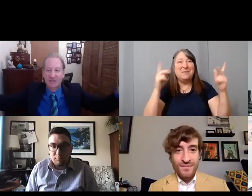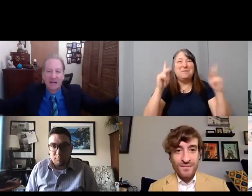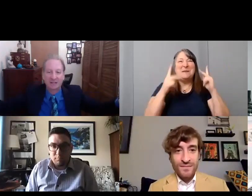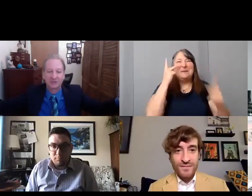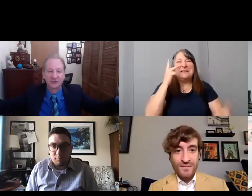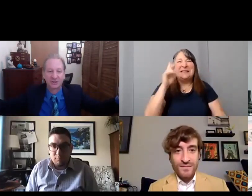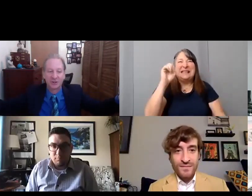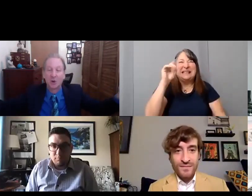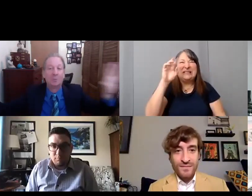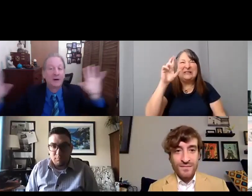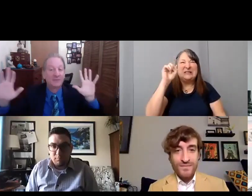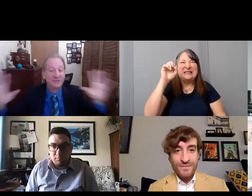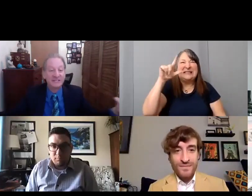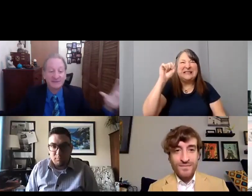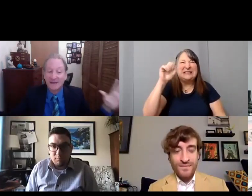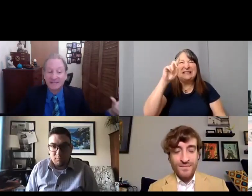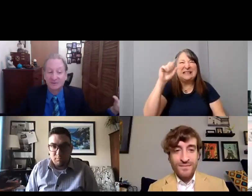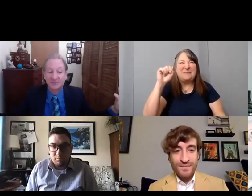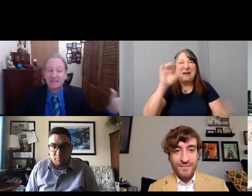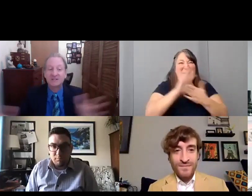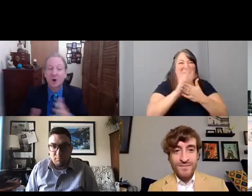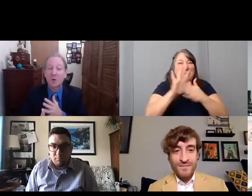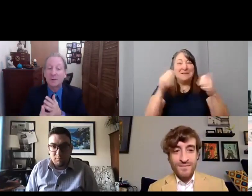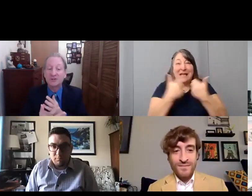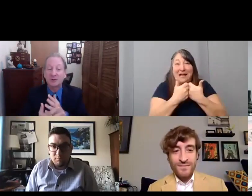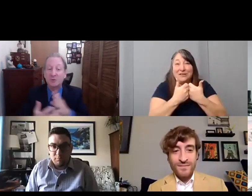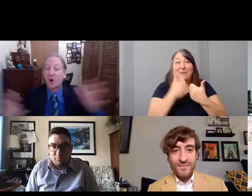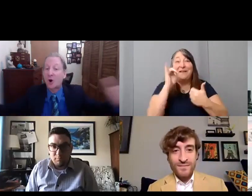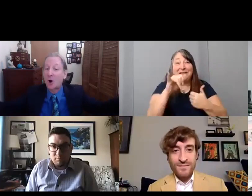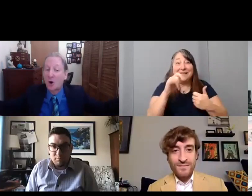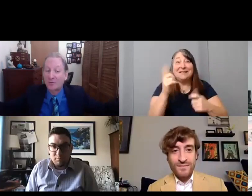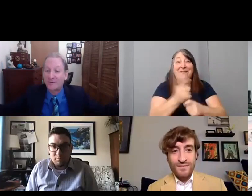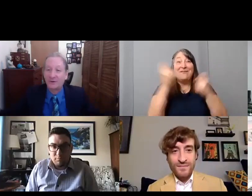but this festival is open to all filmmakers.